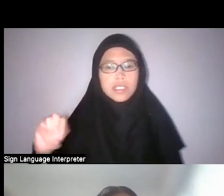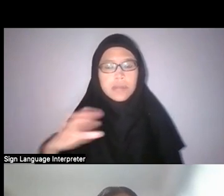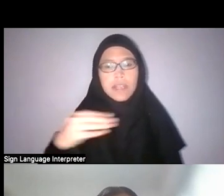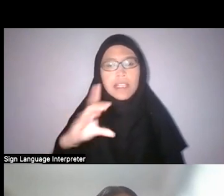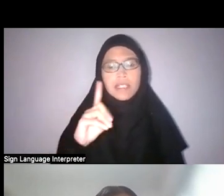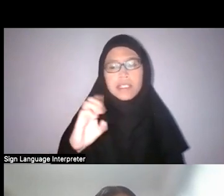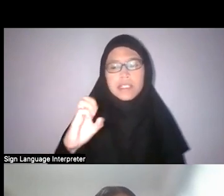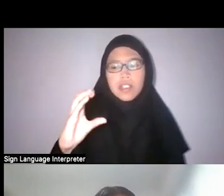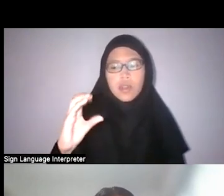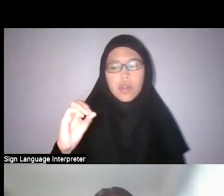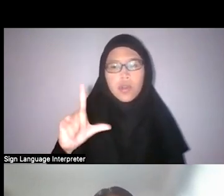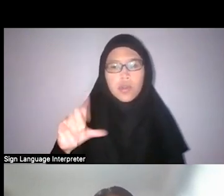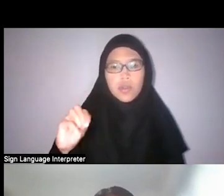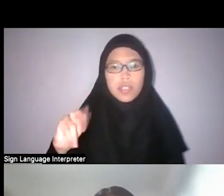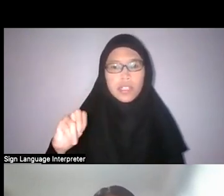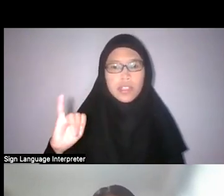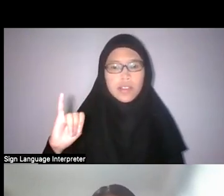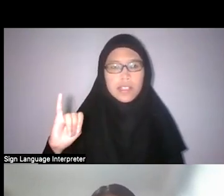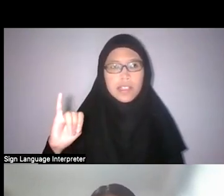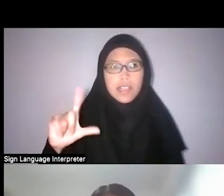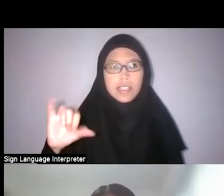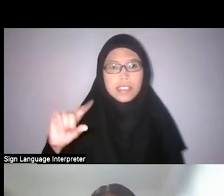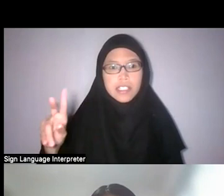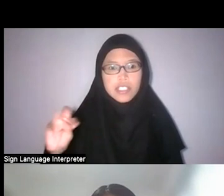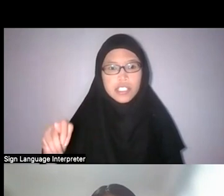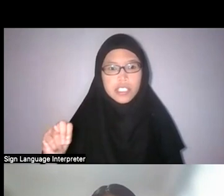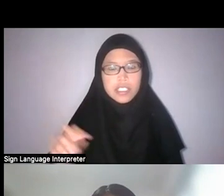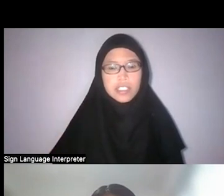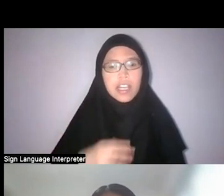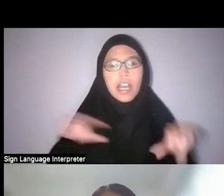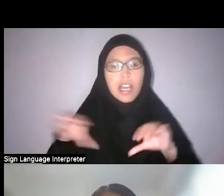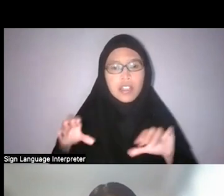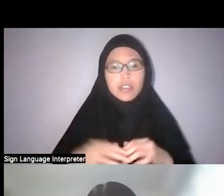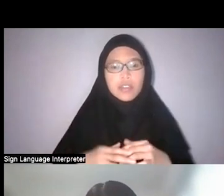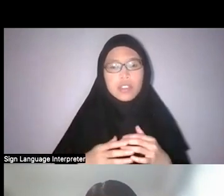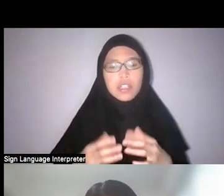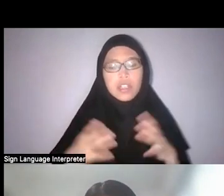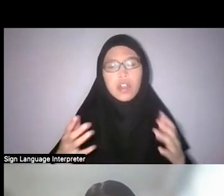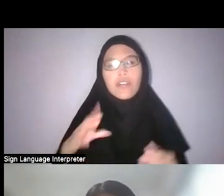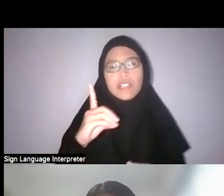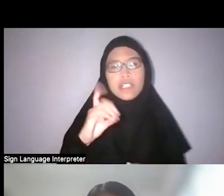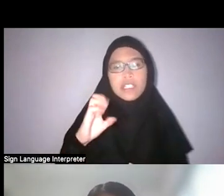So, I think, for me, much of colonialism in this book